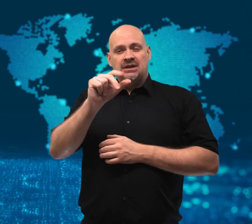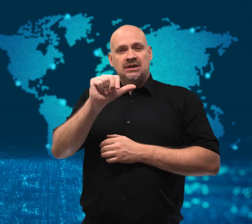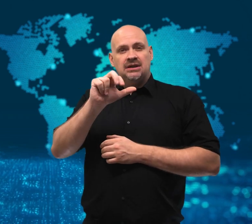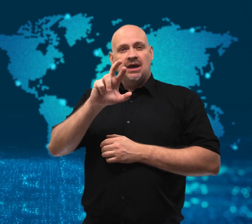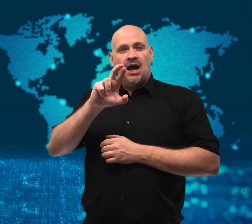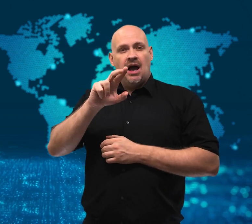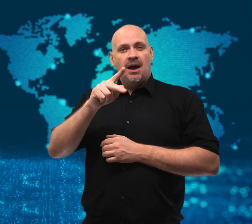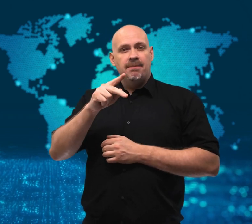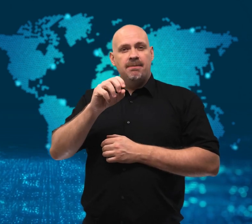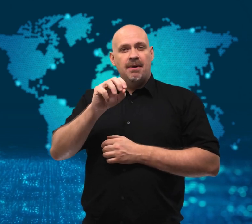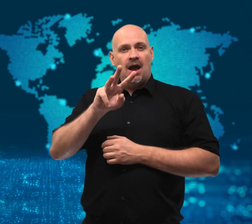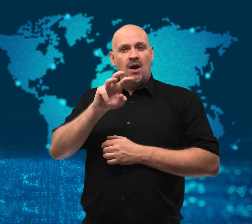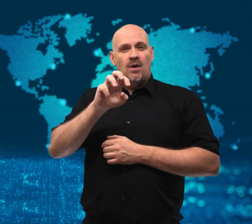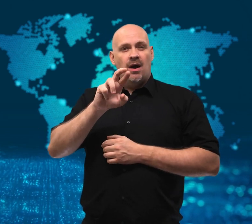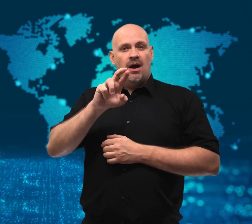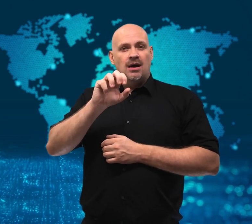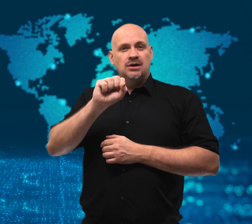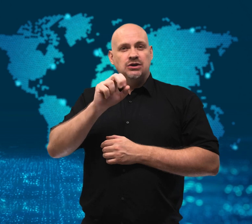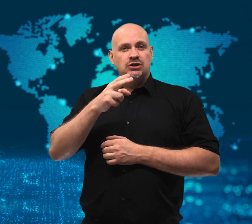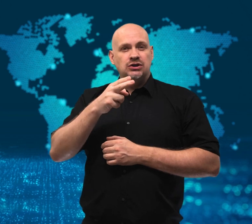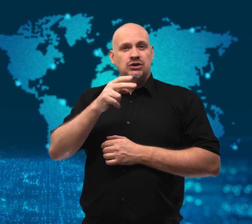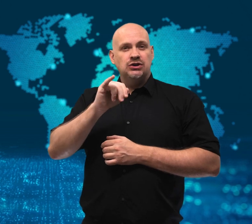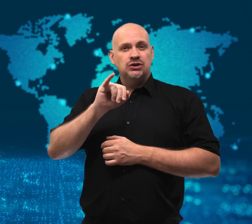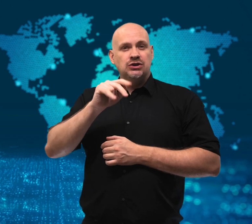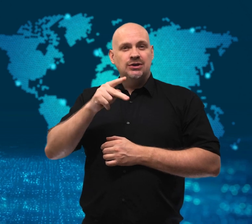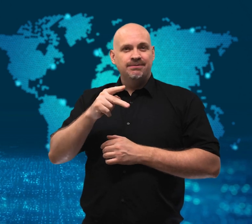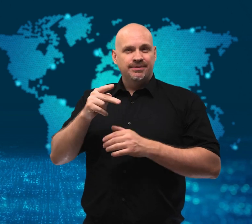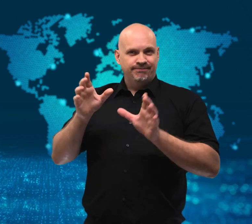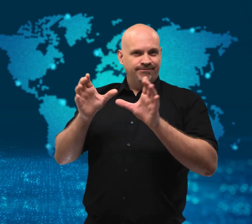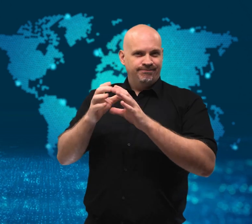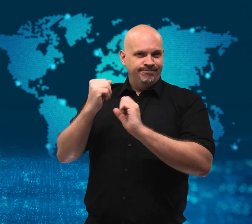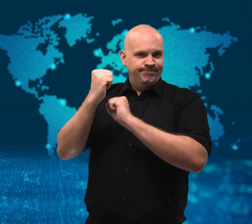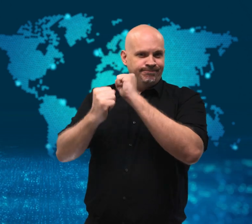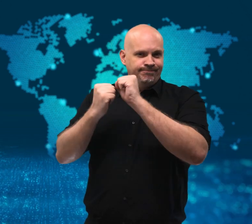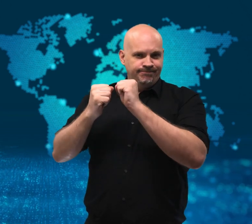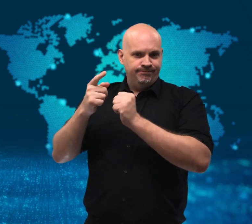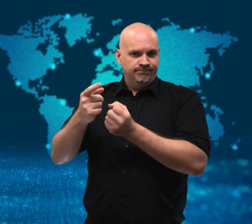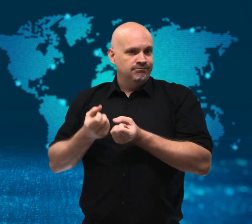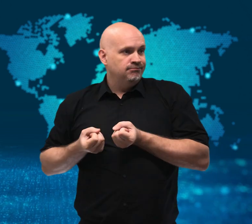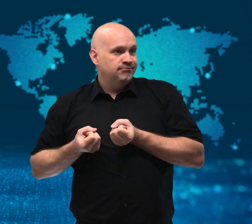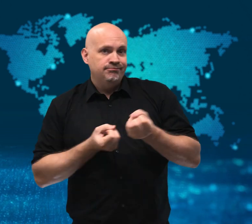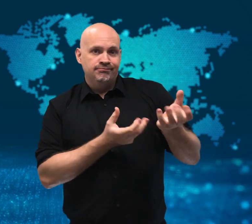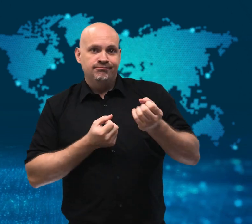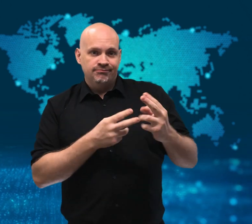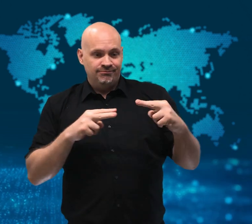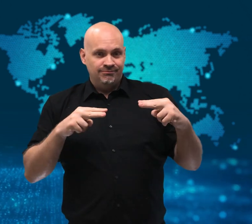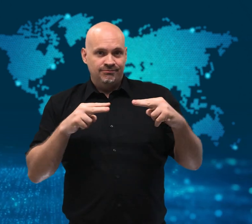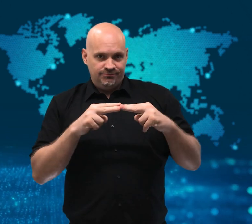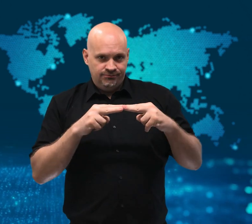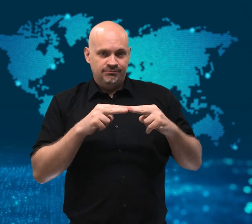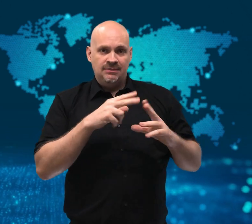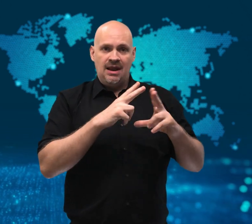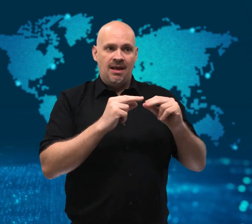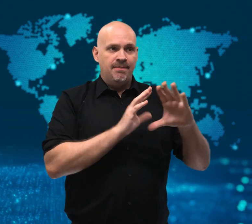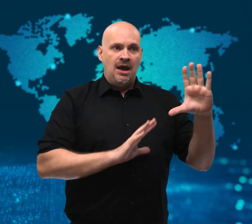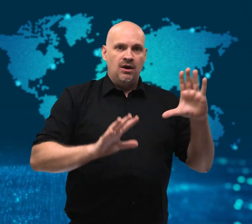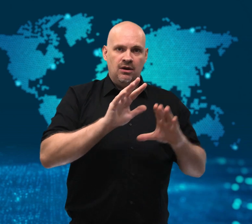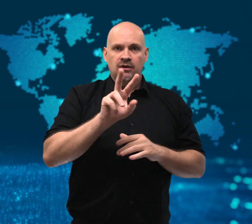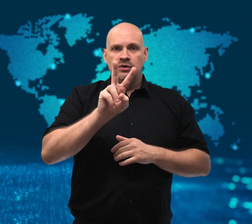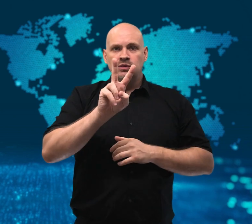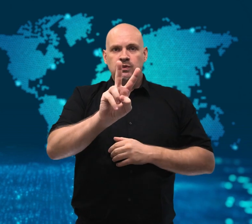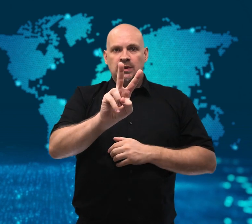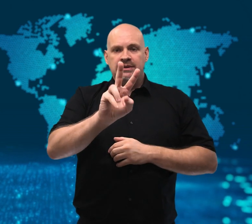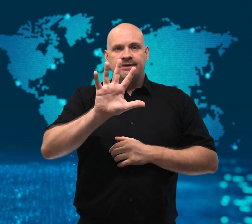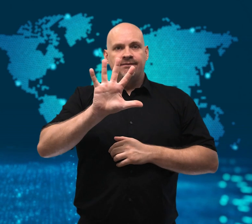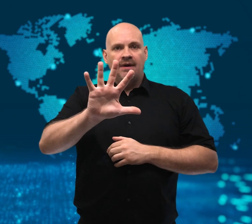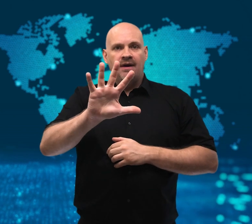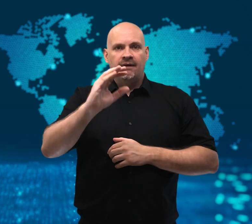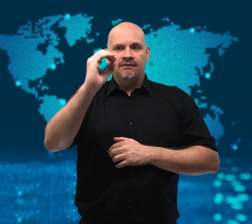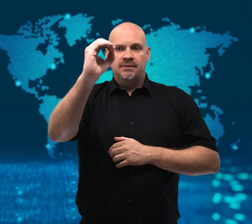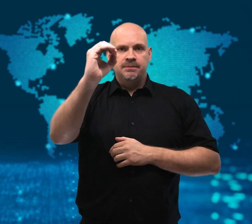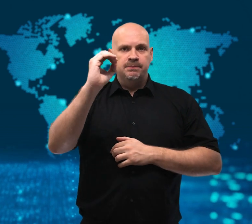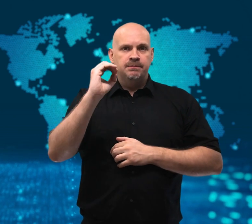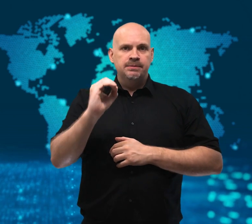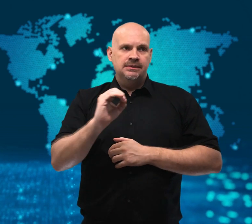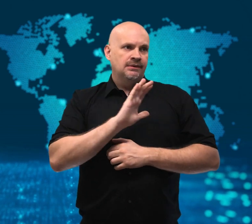The company Karpowership supplies about 25% of Lebanon’s power and